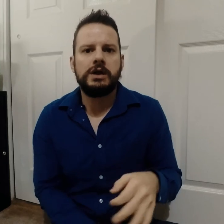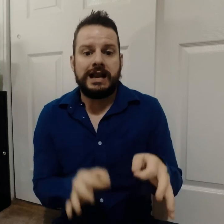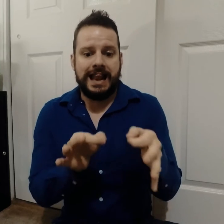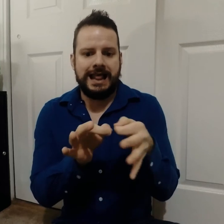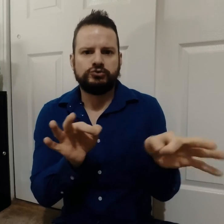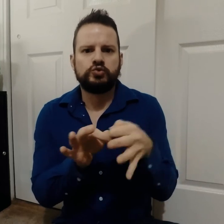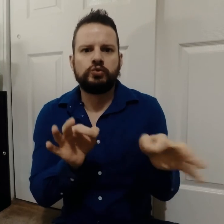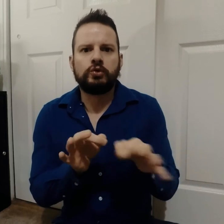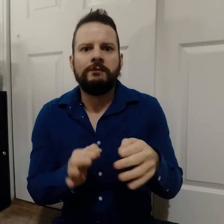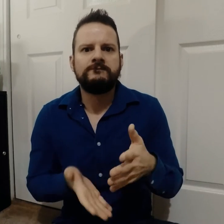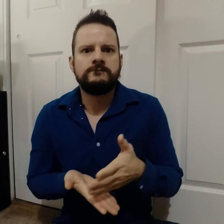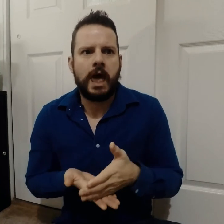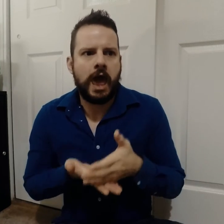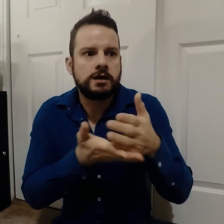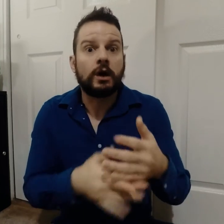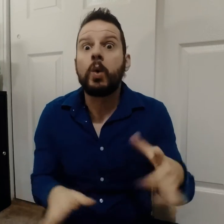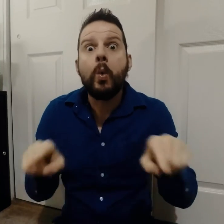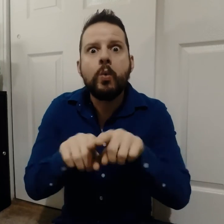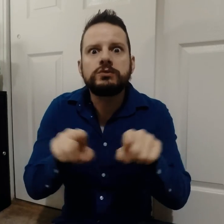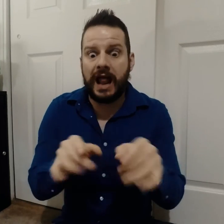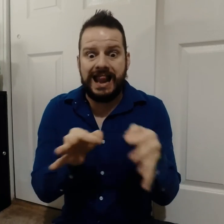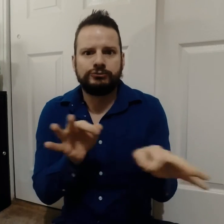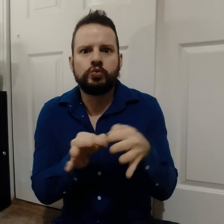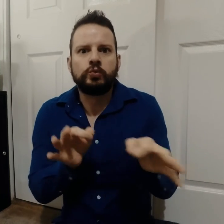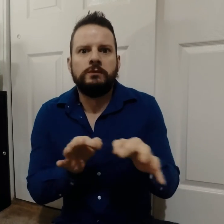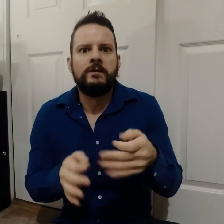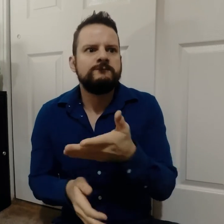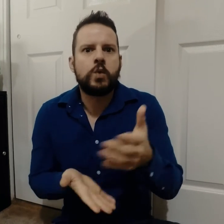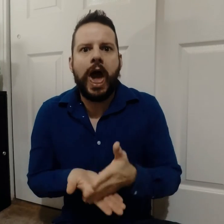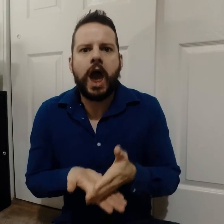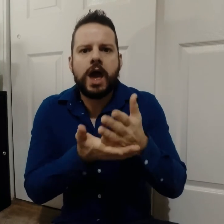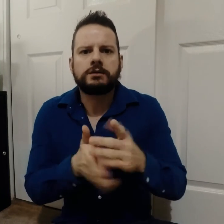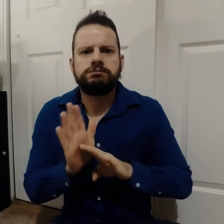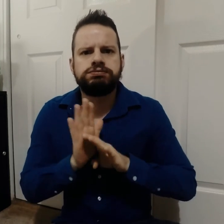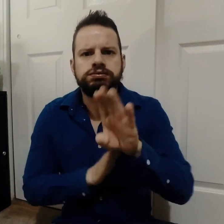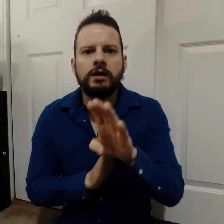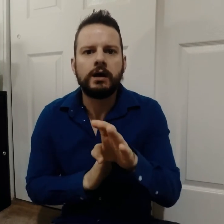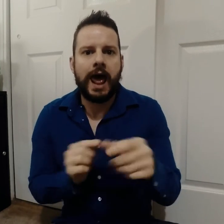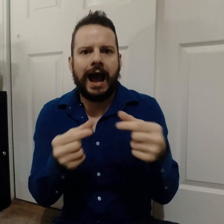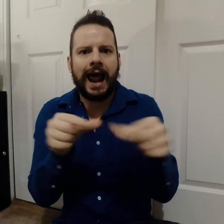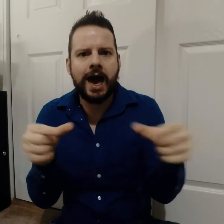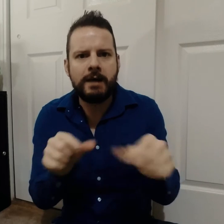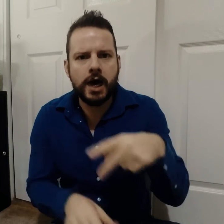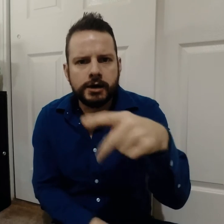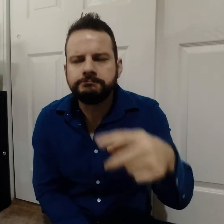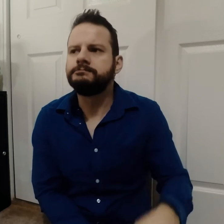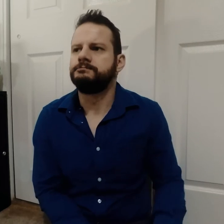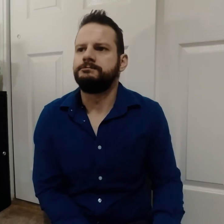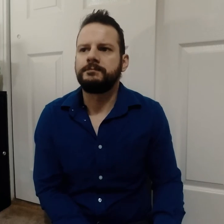captions give assistances -- Oh, and also captions help to improve your grammars.